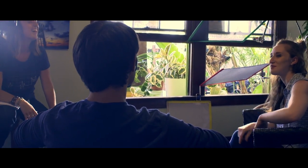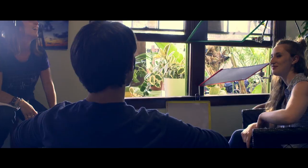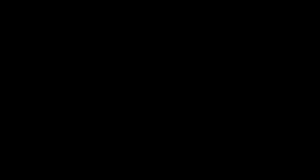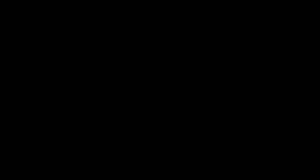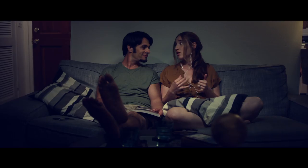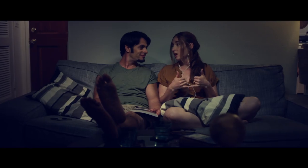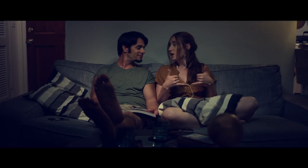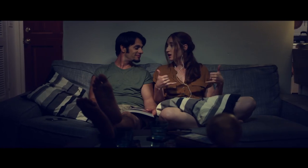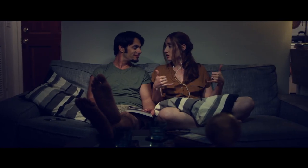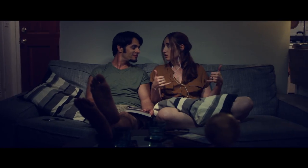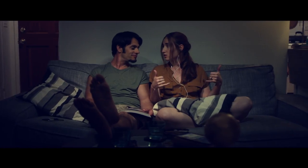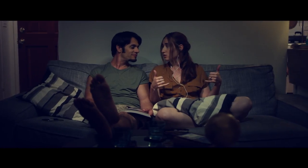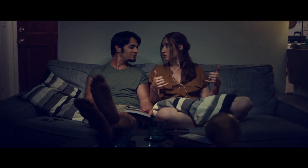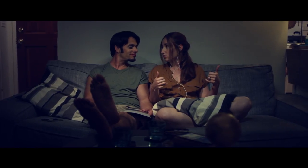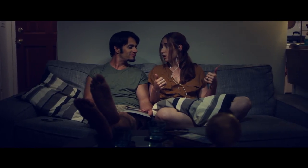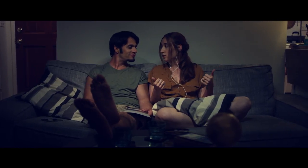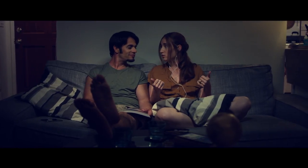(Beep sound) Thin lines, right?